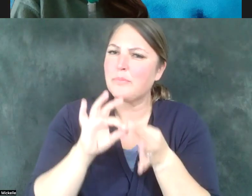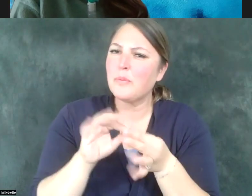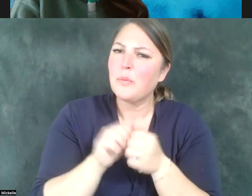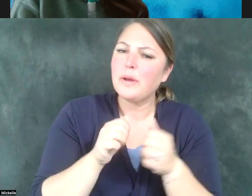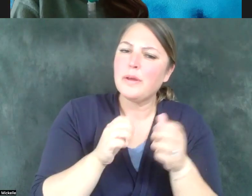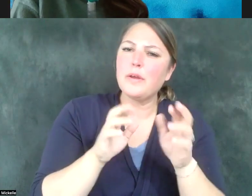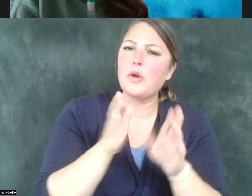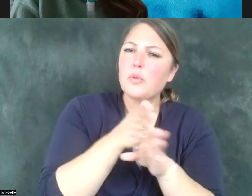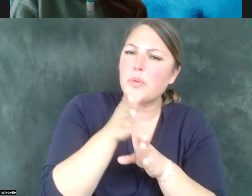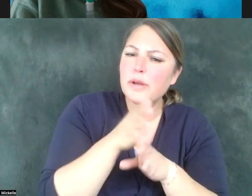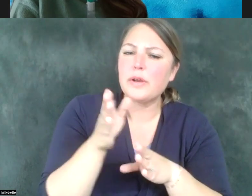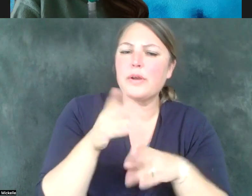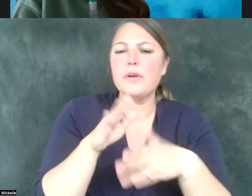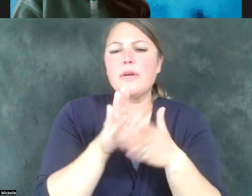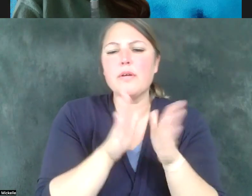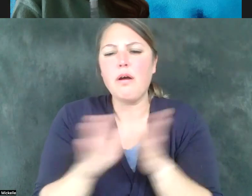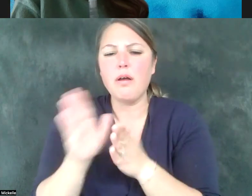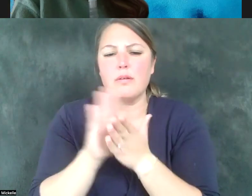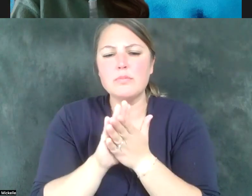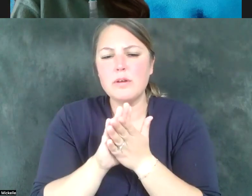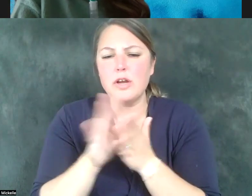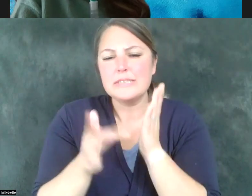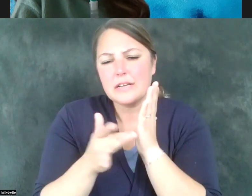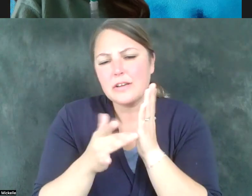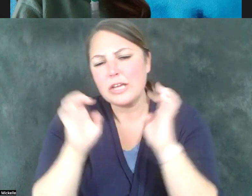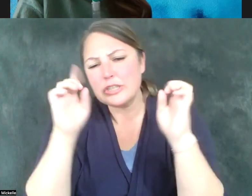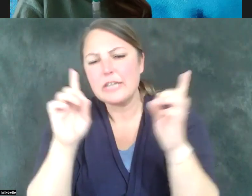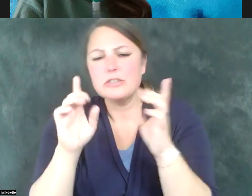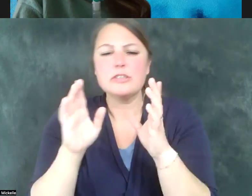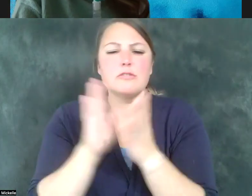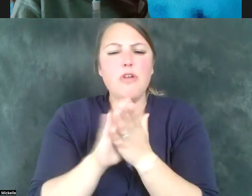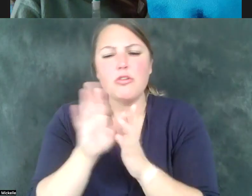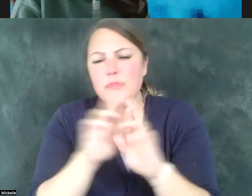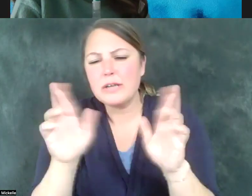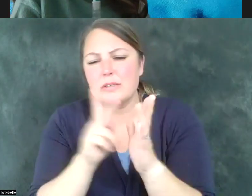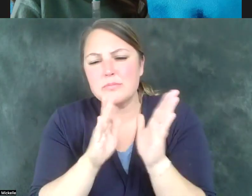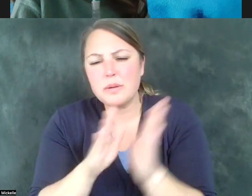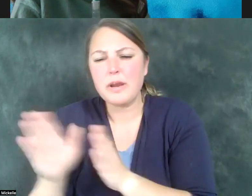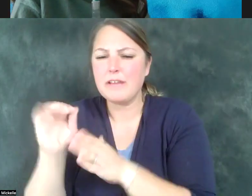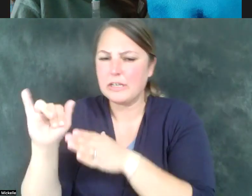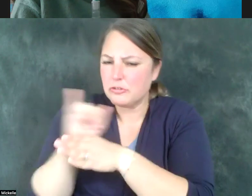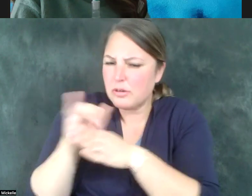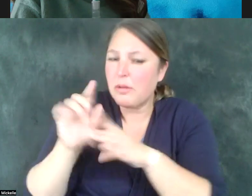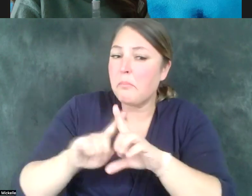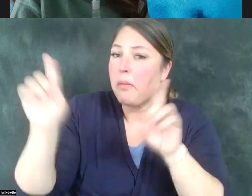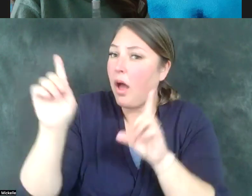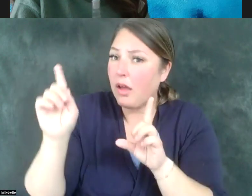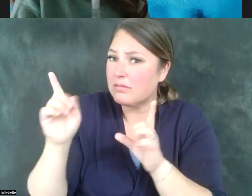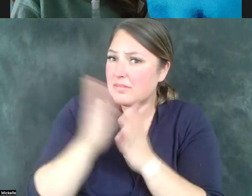preparation and internships. However, students with disabilities are largely excluded from these programs, despite